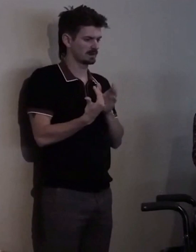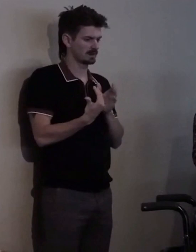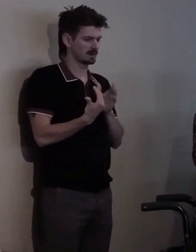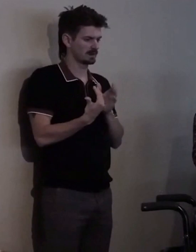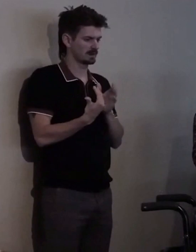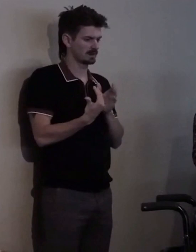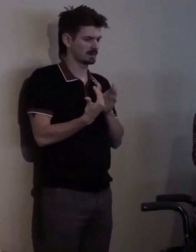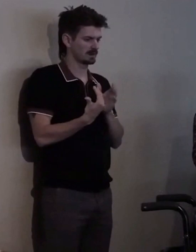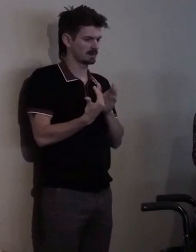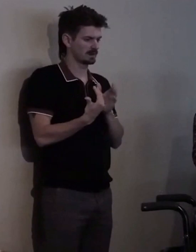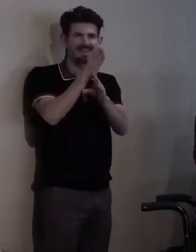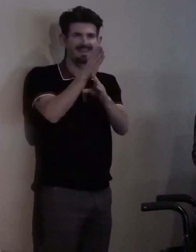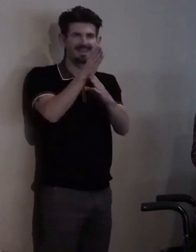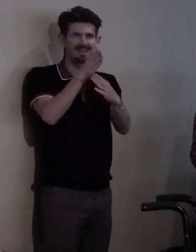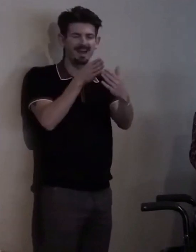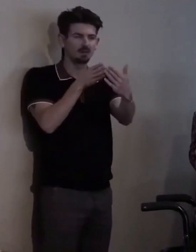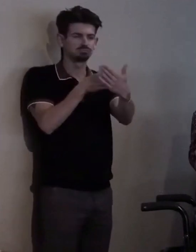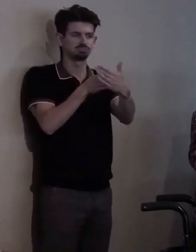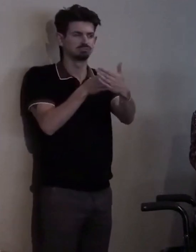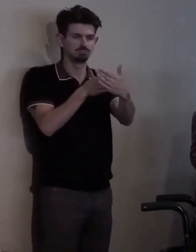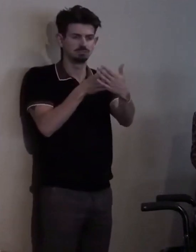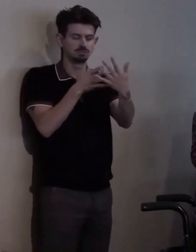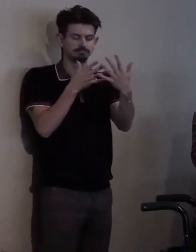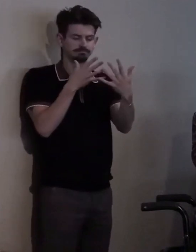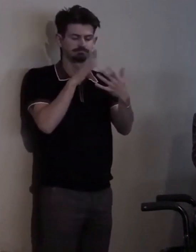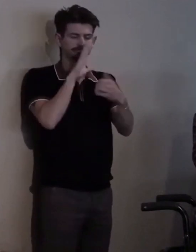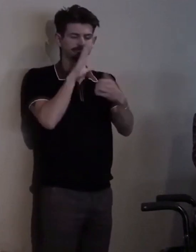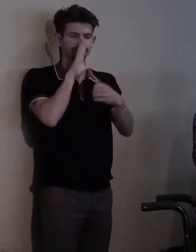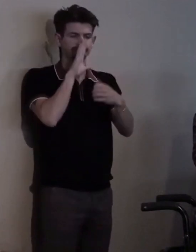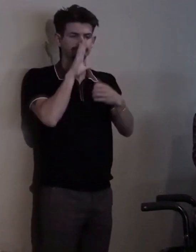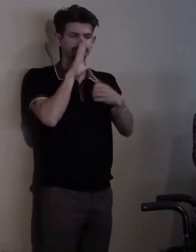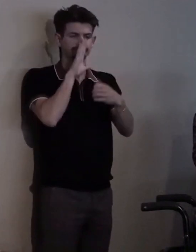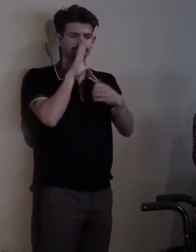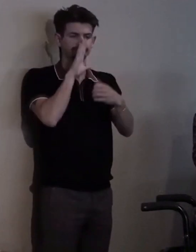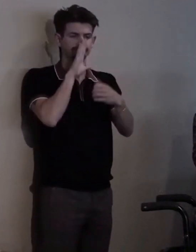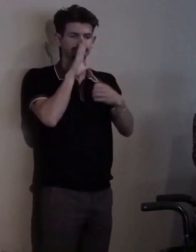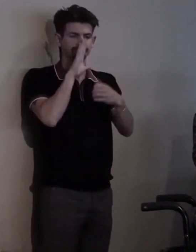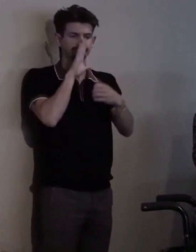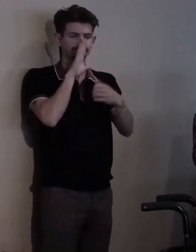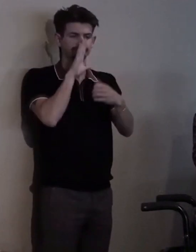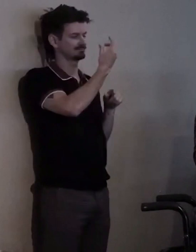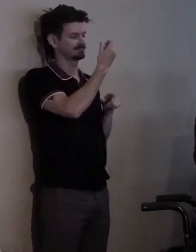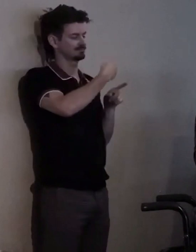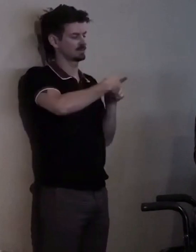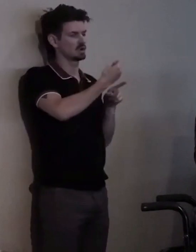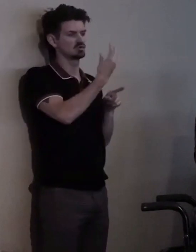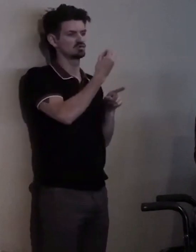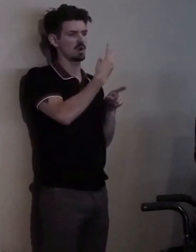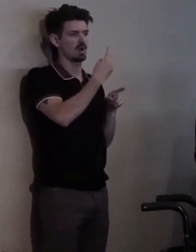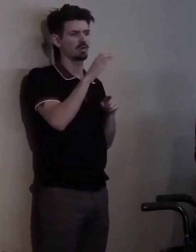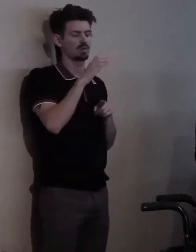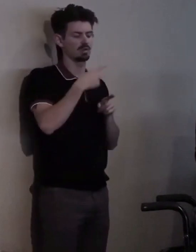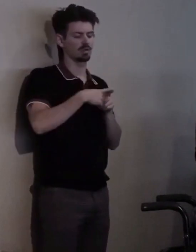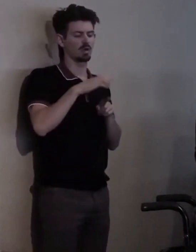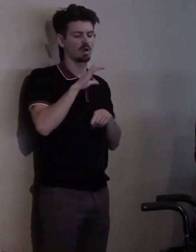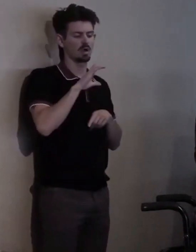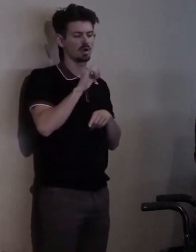I was staying with my dad at 12th and Columbine, which was not very far from where Wade Blake lived.